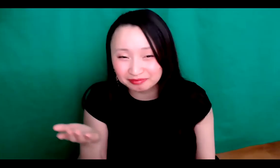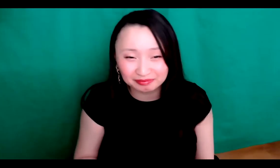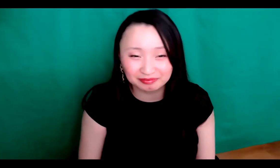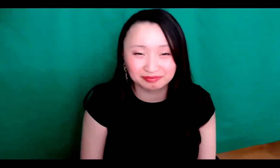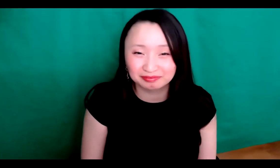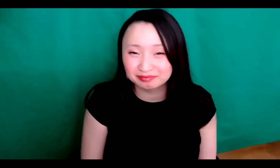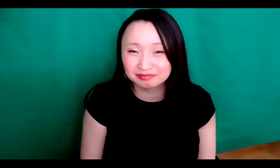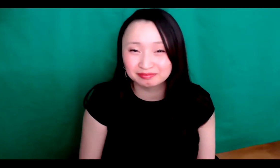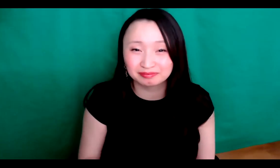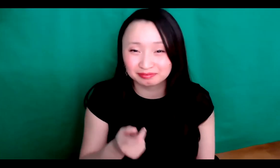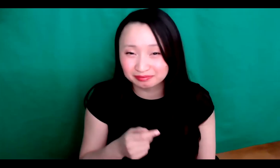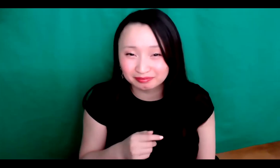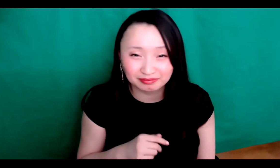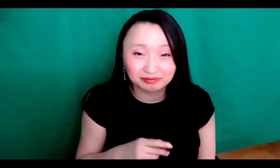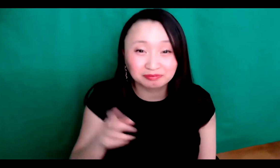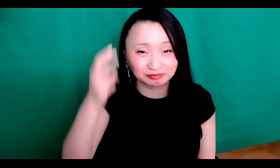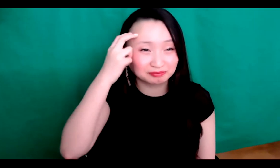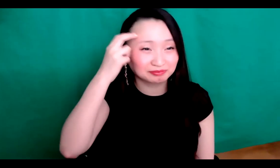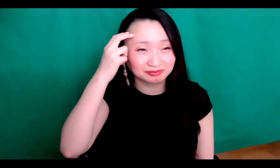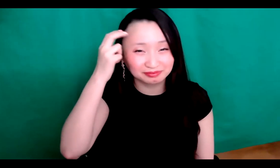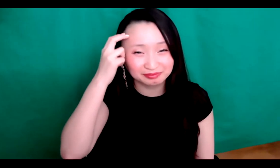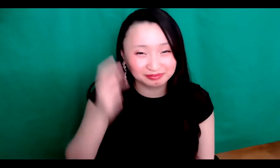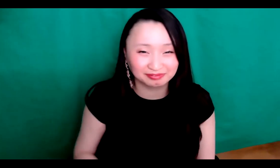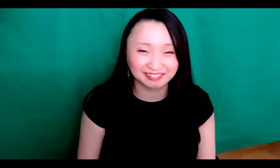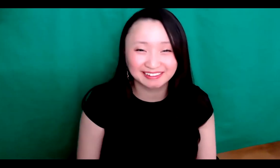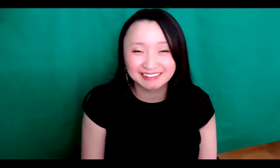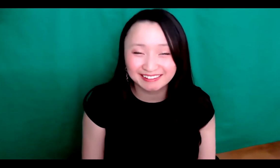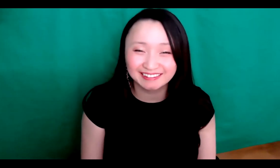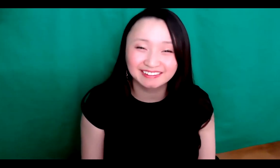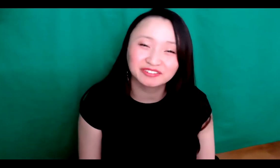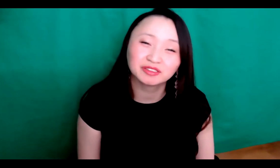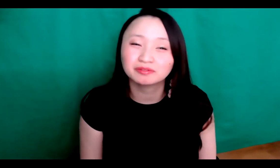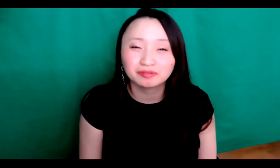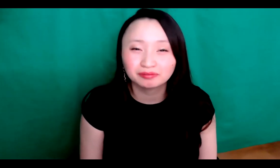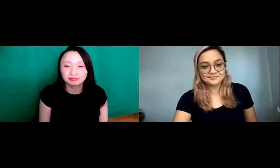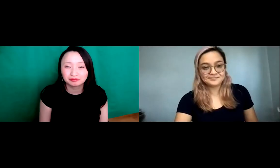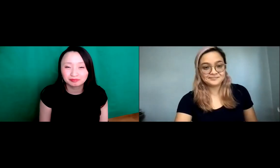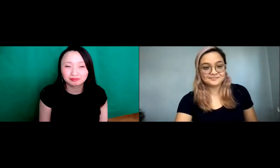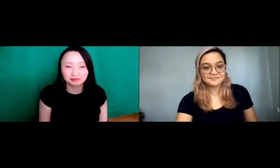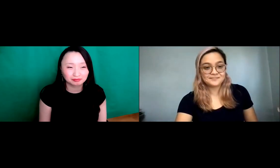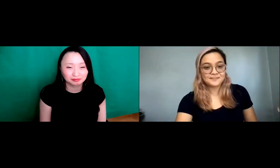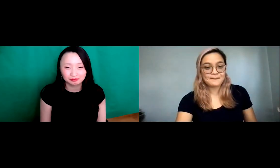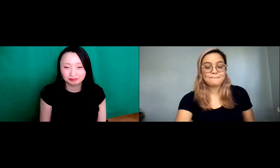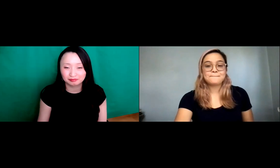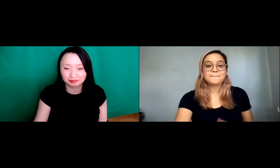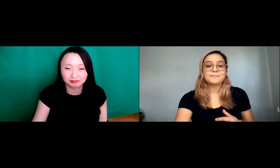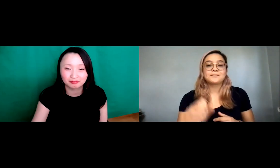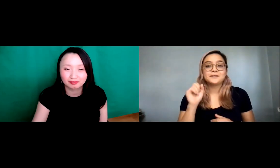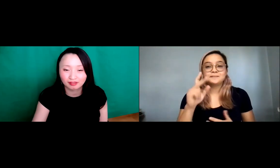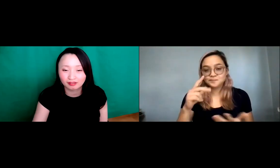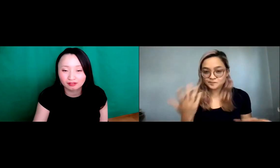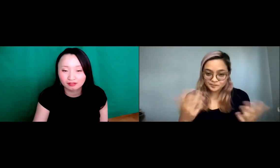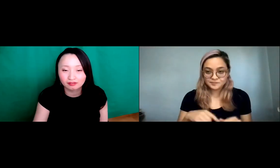with anyone else like to add that you go Go ahead.